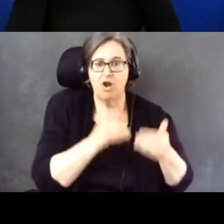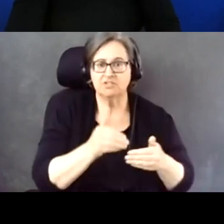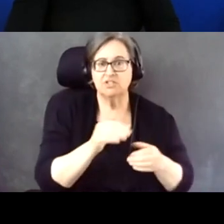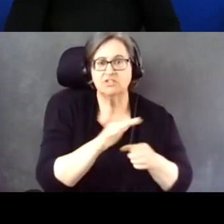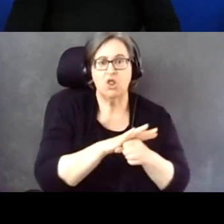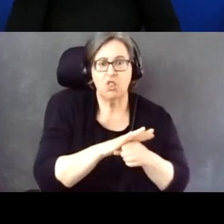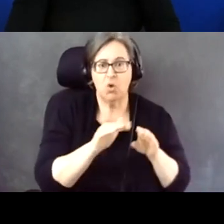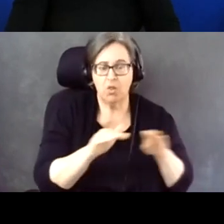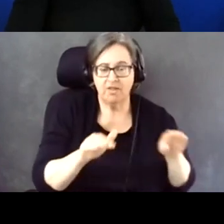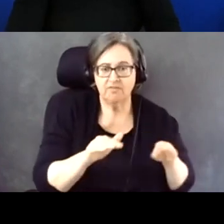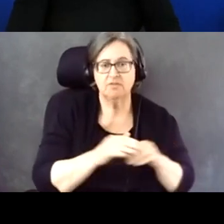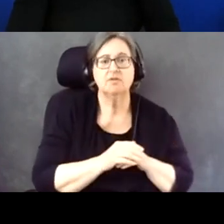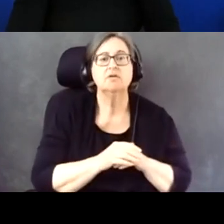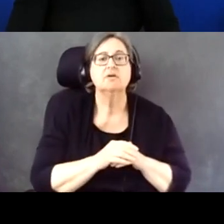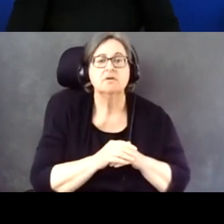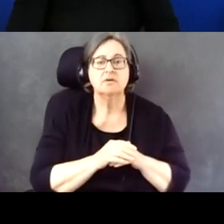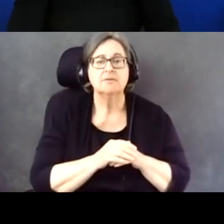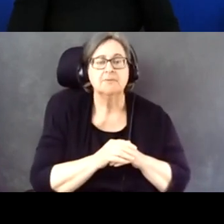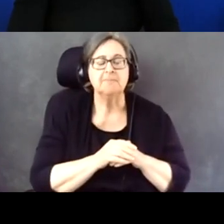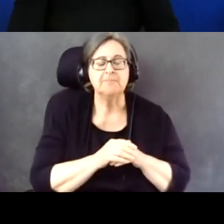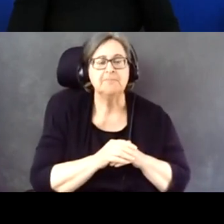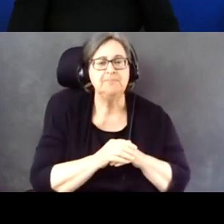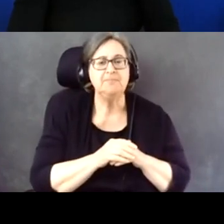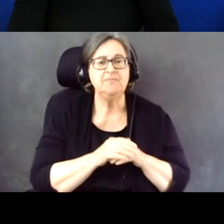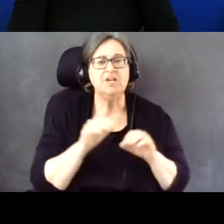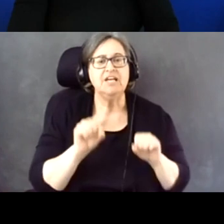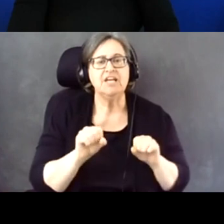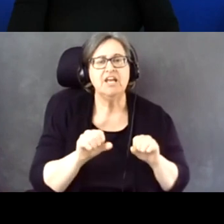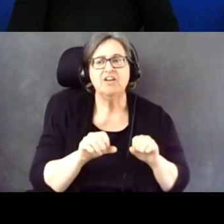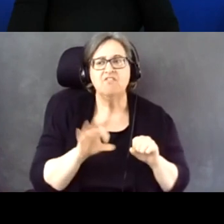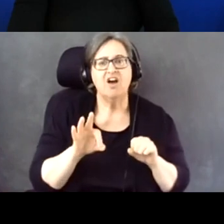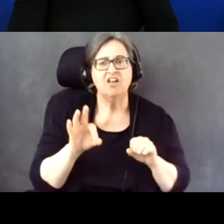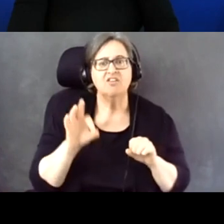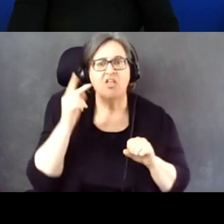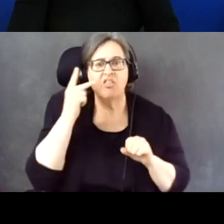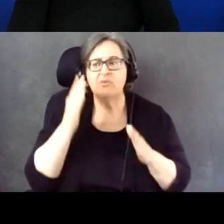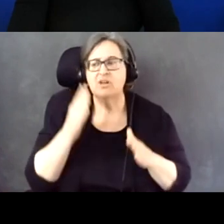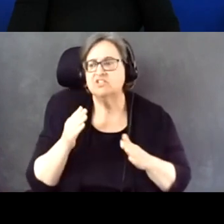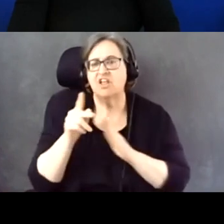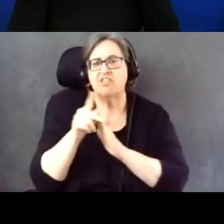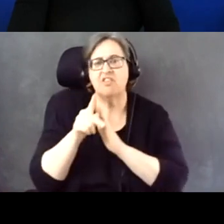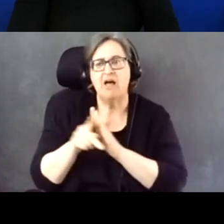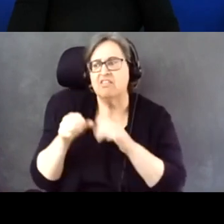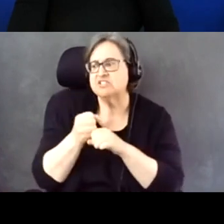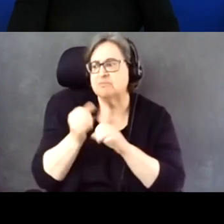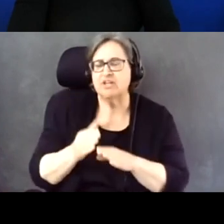And finding the policymakers who have the ability to influence policy, and letting them